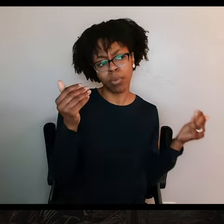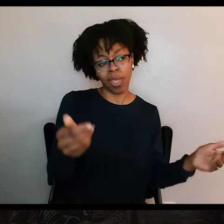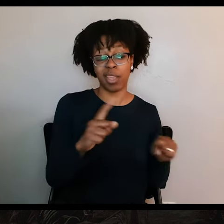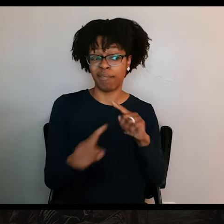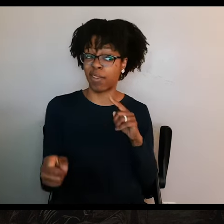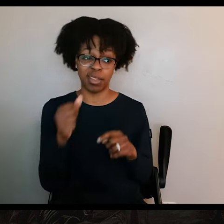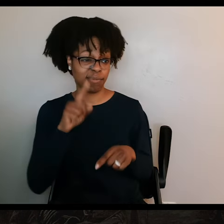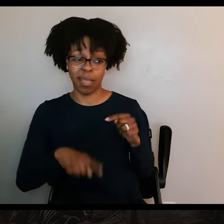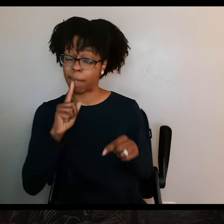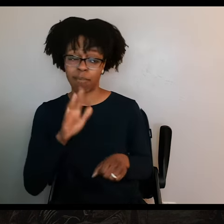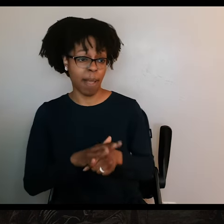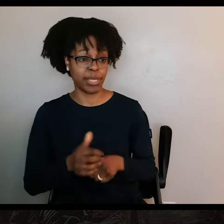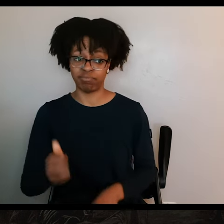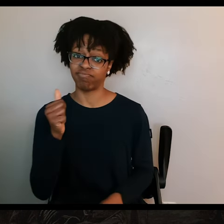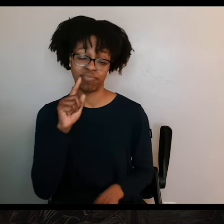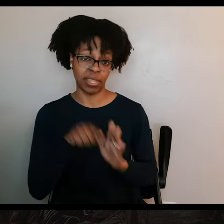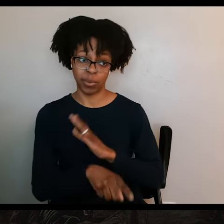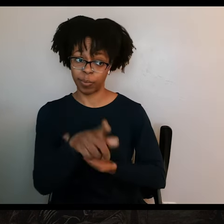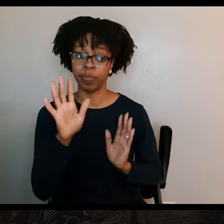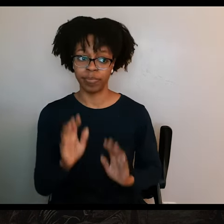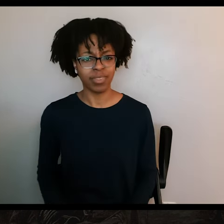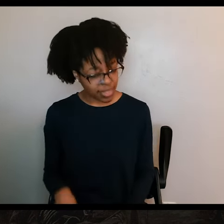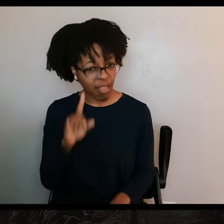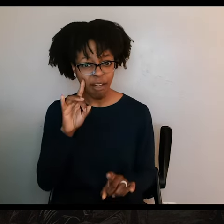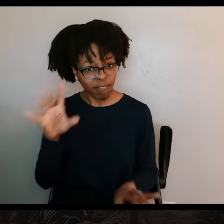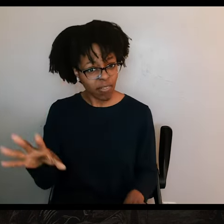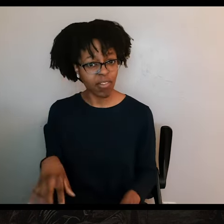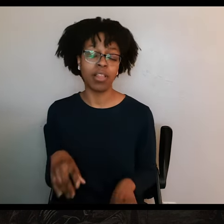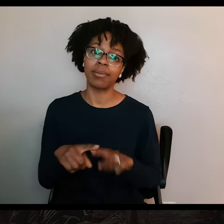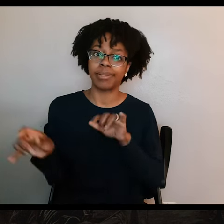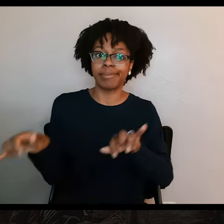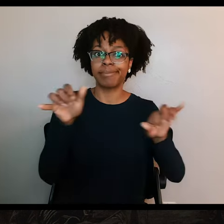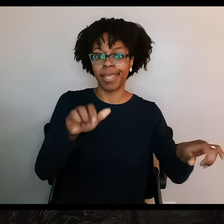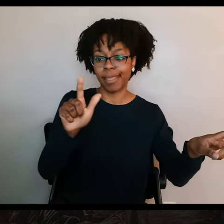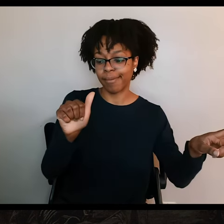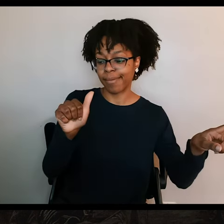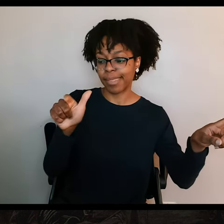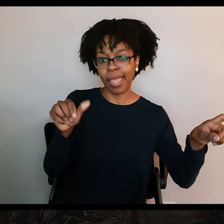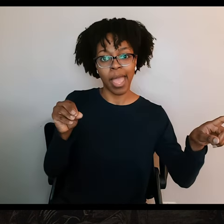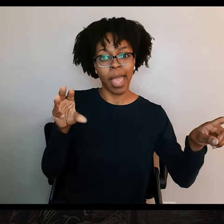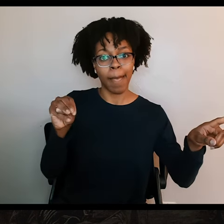Those are awful terms. They're the same ones that Santa Anna offered to the Alamo. But it seemed like the only possible option.